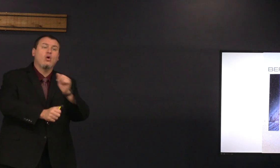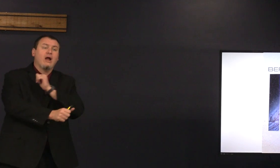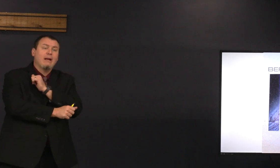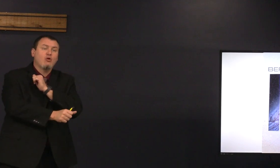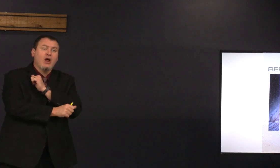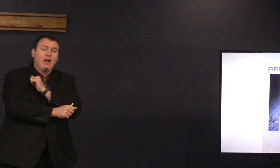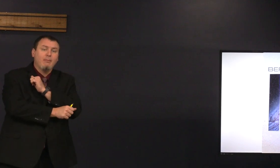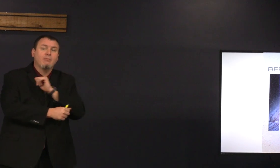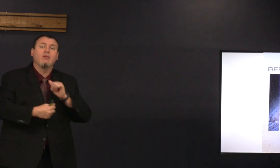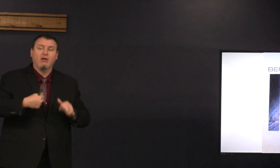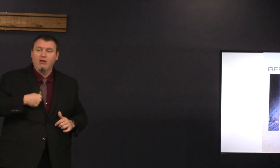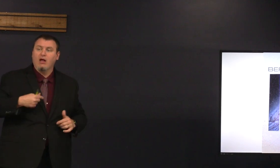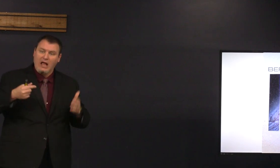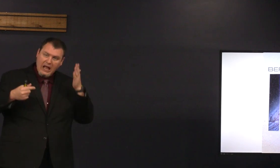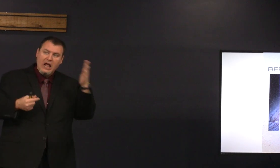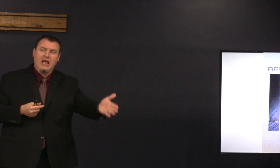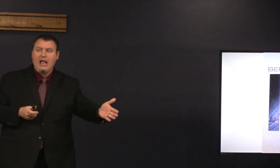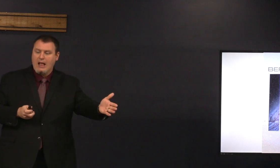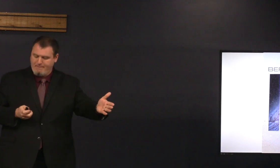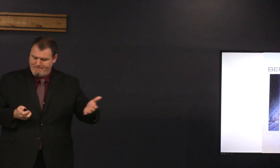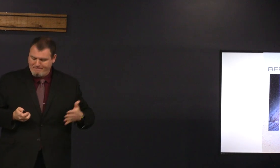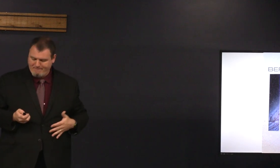before Abraham was I am